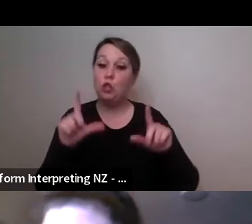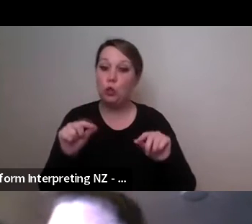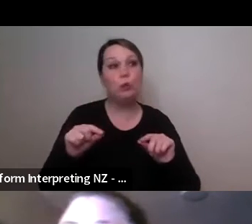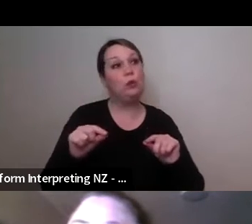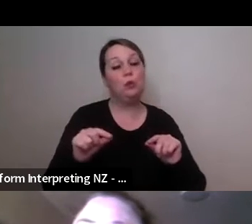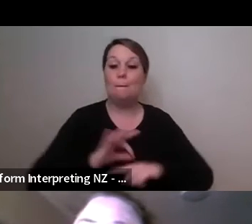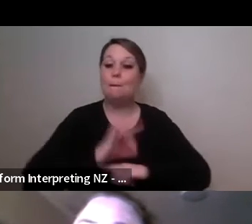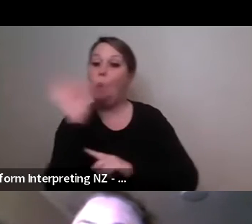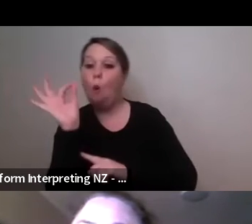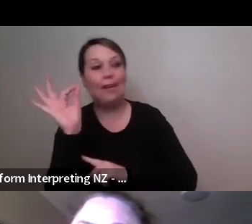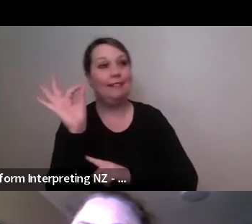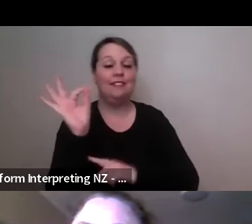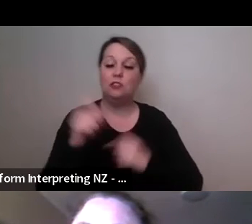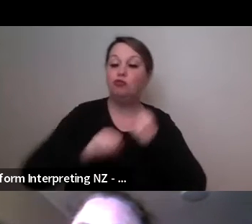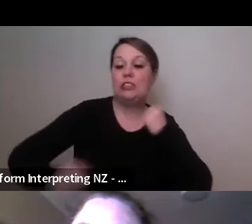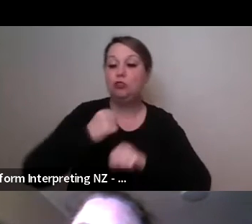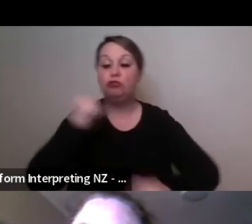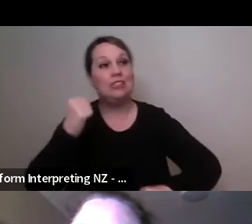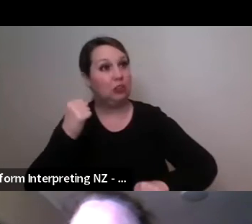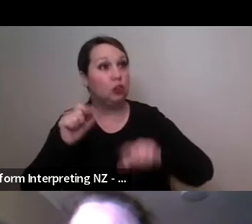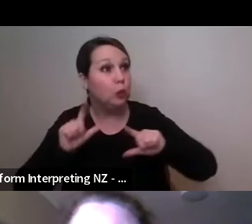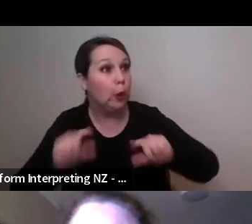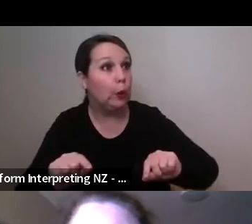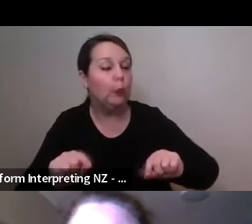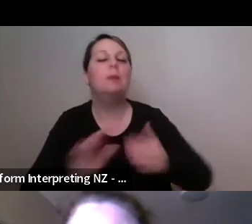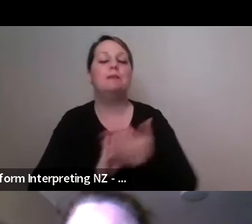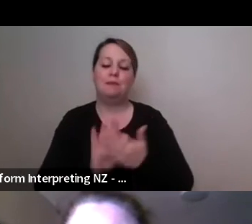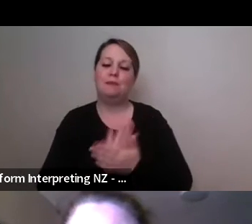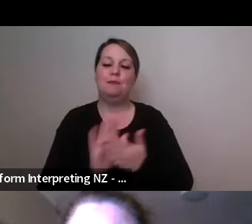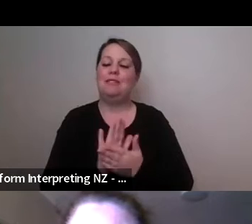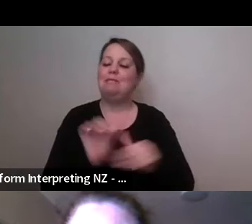It's a beautiful day, its a beautiful day Thank you Marc, Ngā mihi